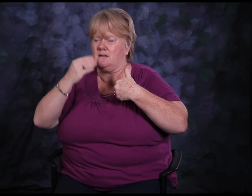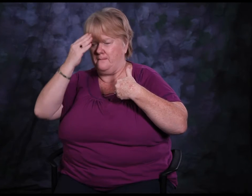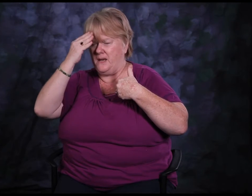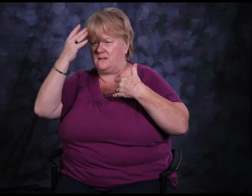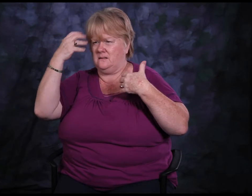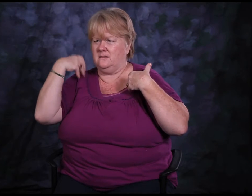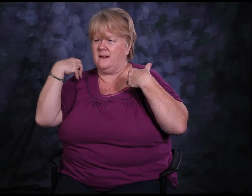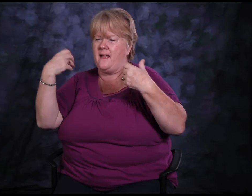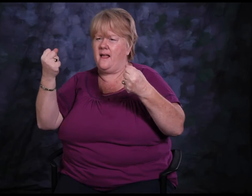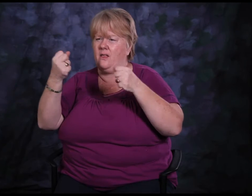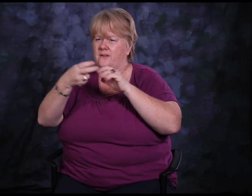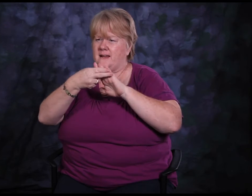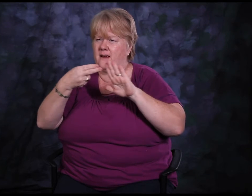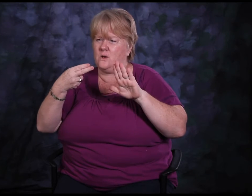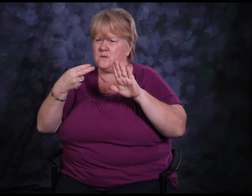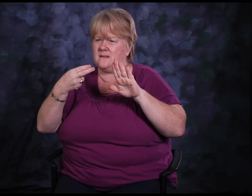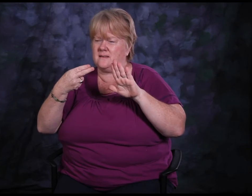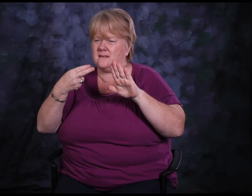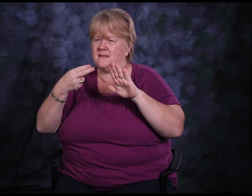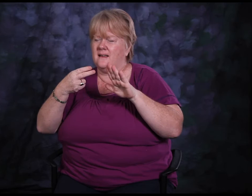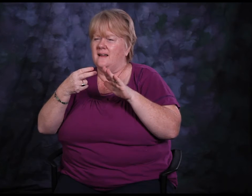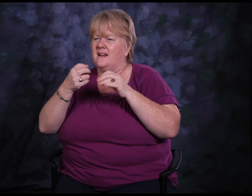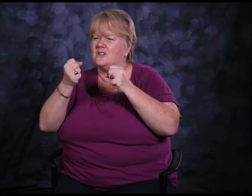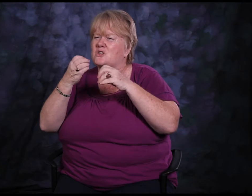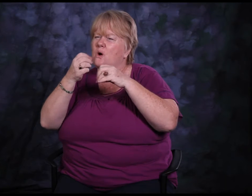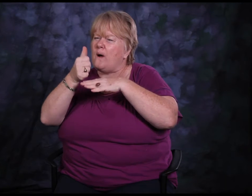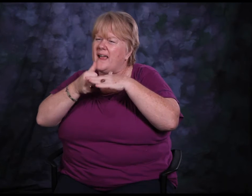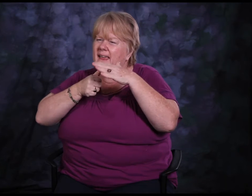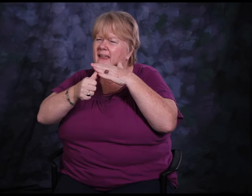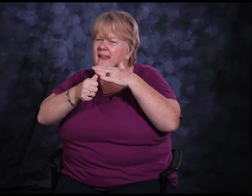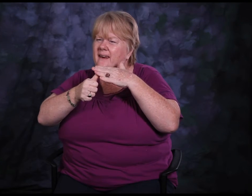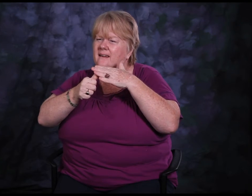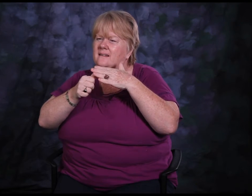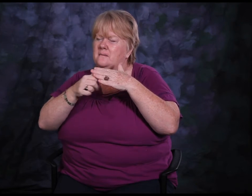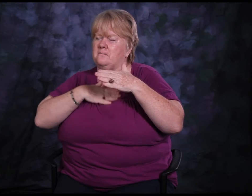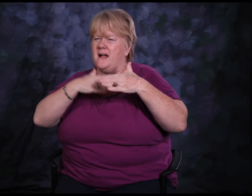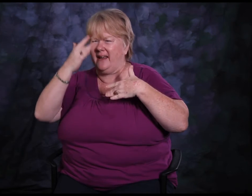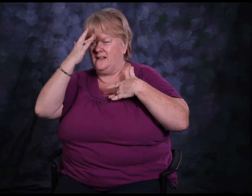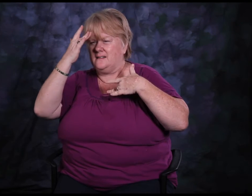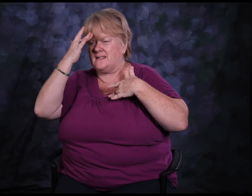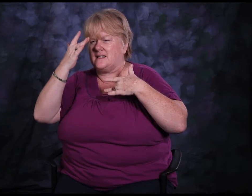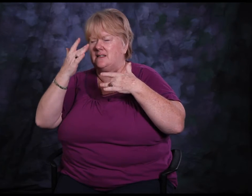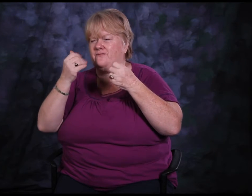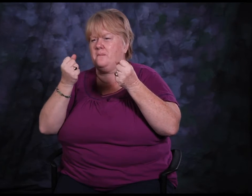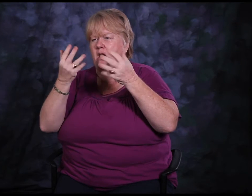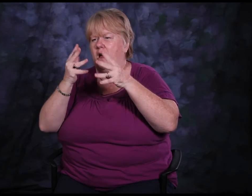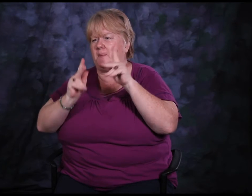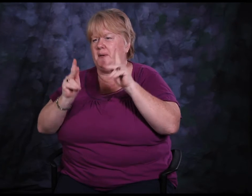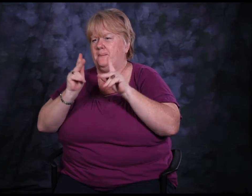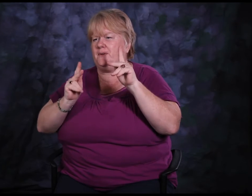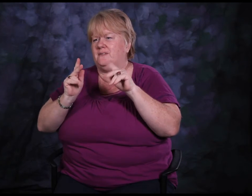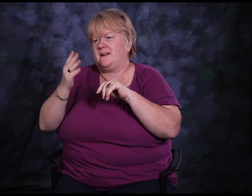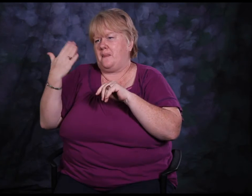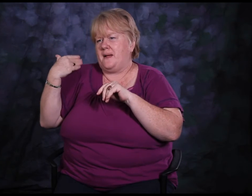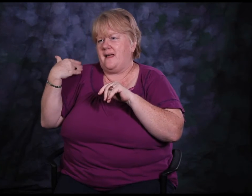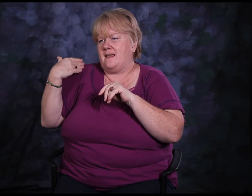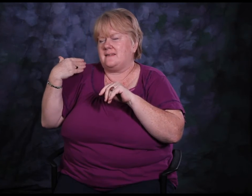So I have hidden that from many people over the years. What happened, is once I opened up and told people,